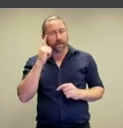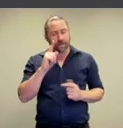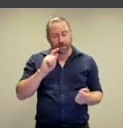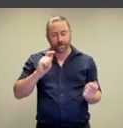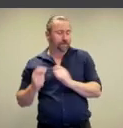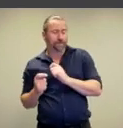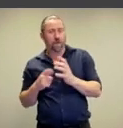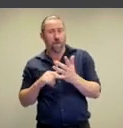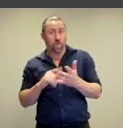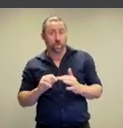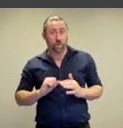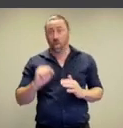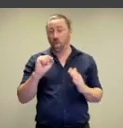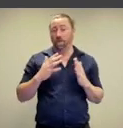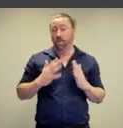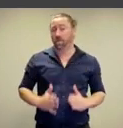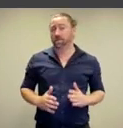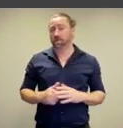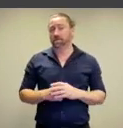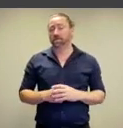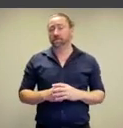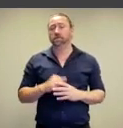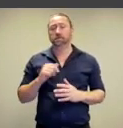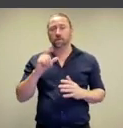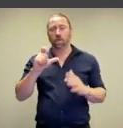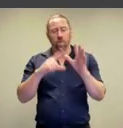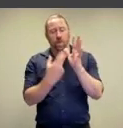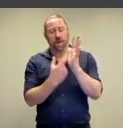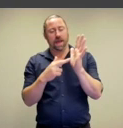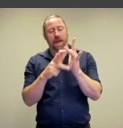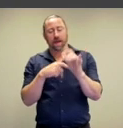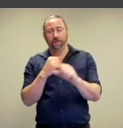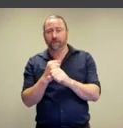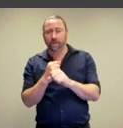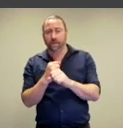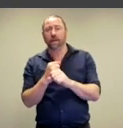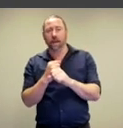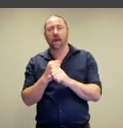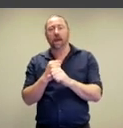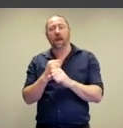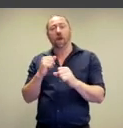applying it to her own